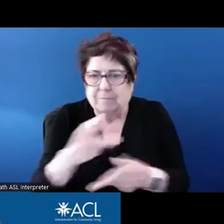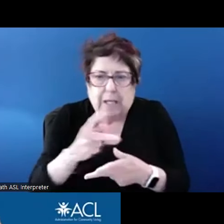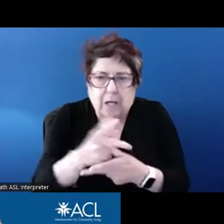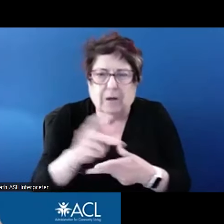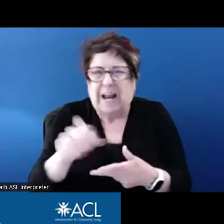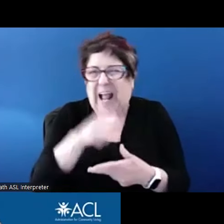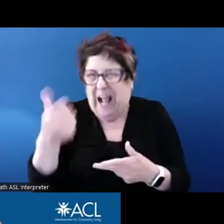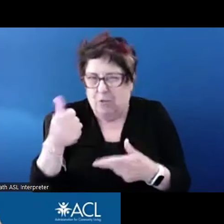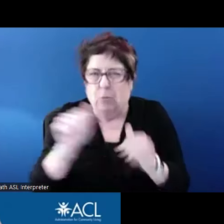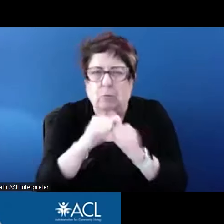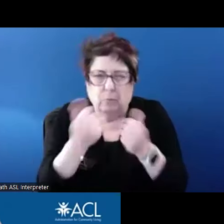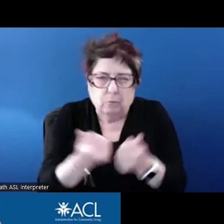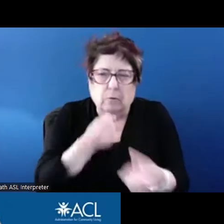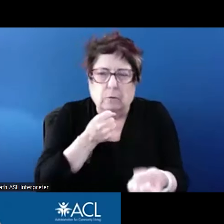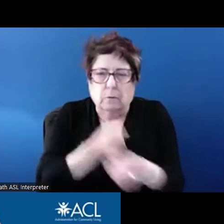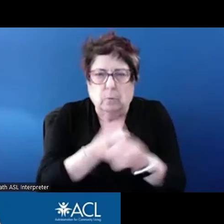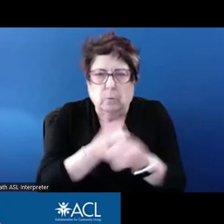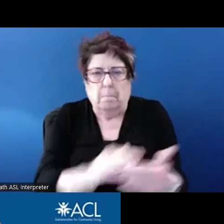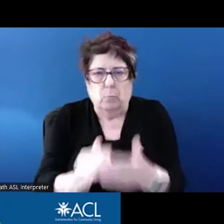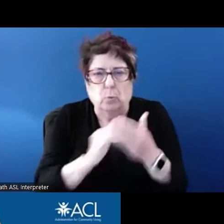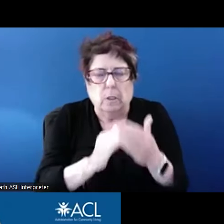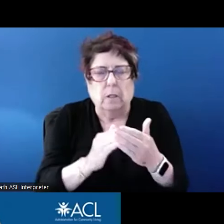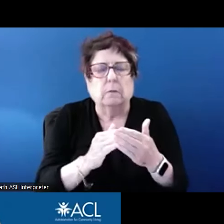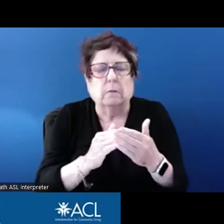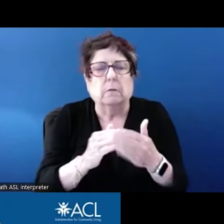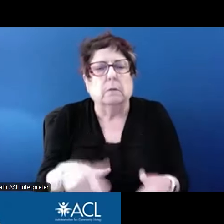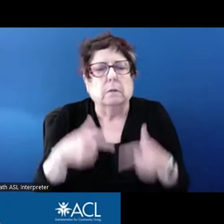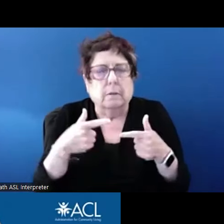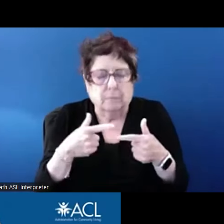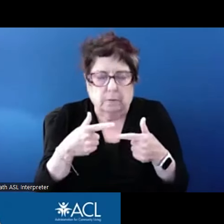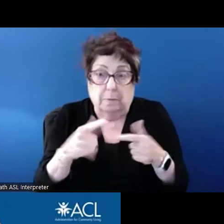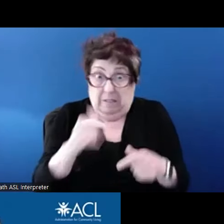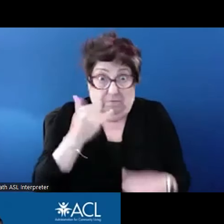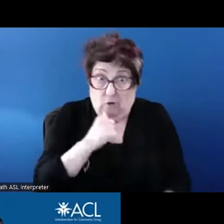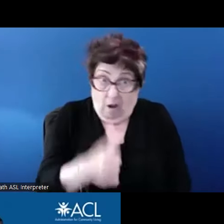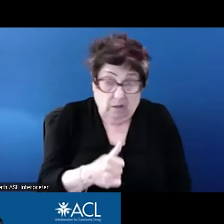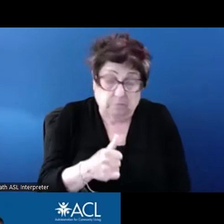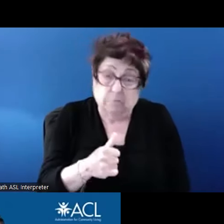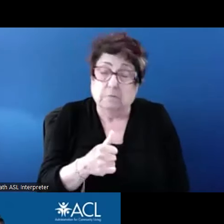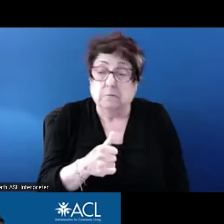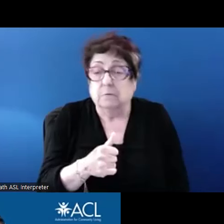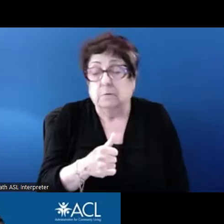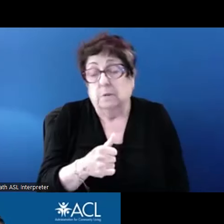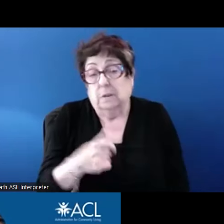states and communities. But if they haven't, I think it should be on all of you as those agencies